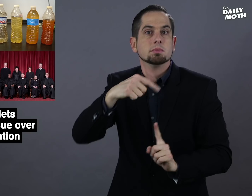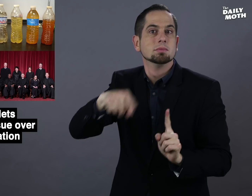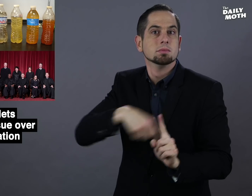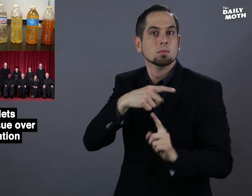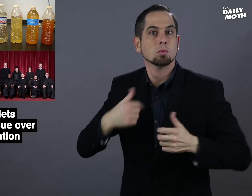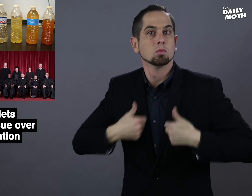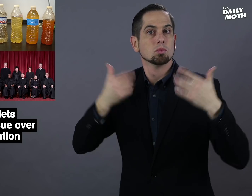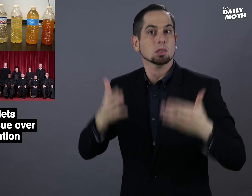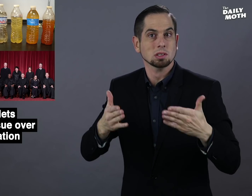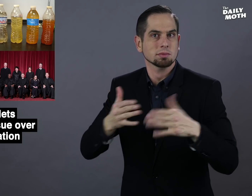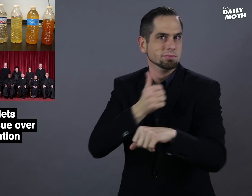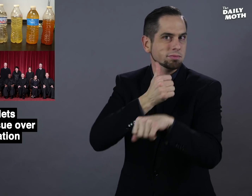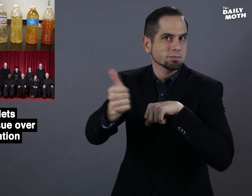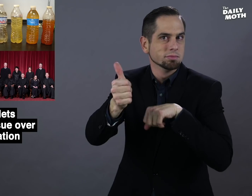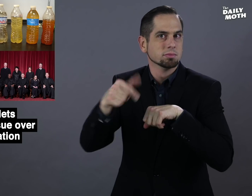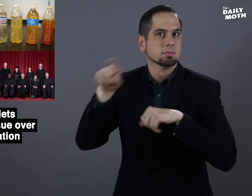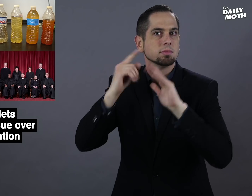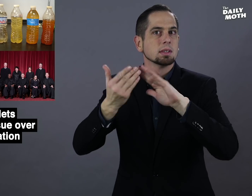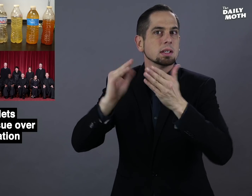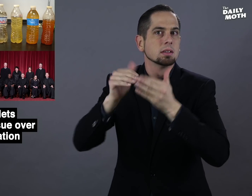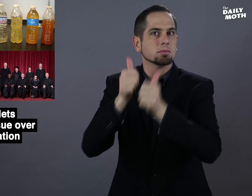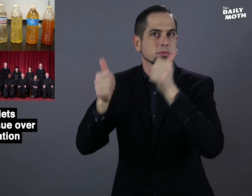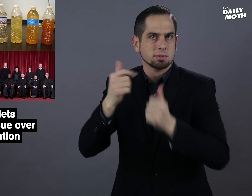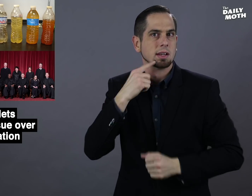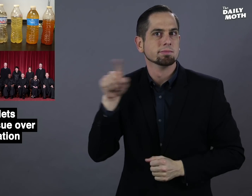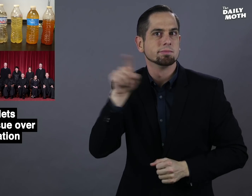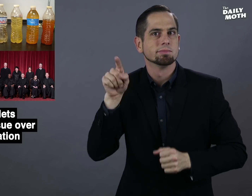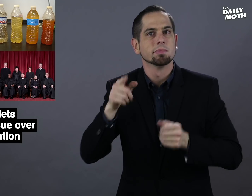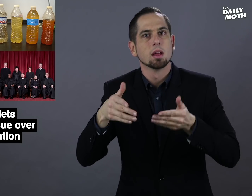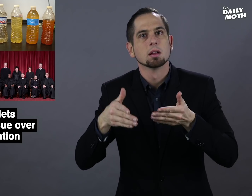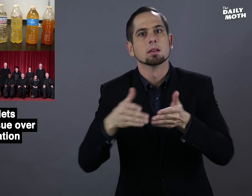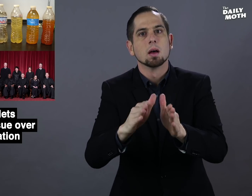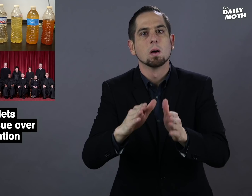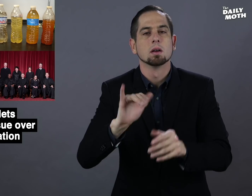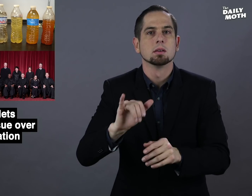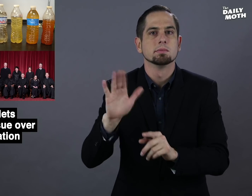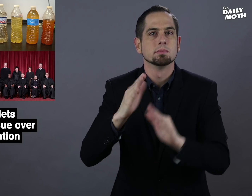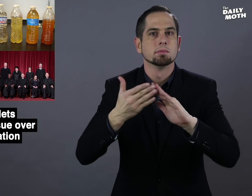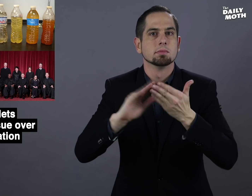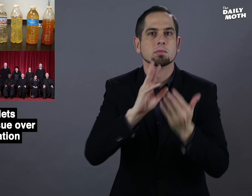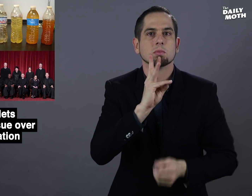Residents have accused city officials of allowing the city